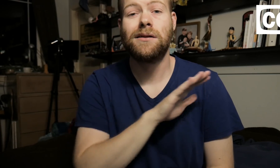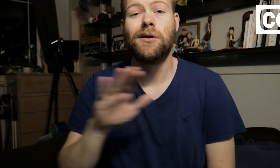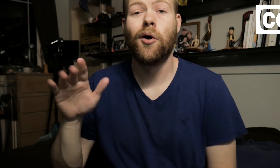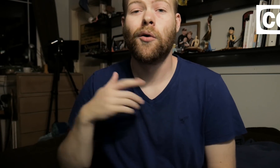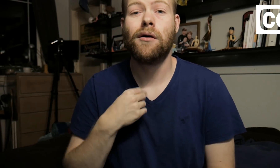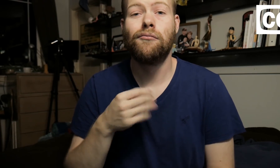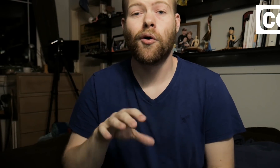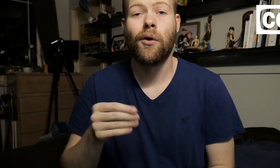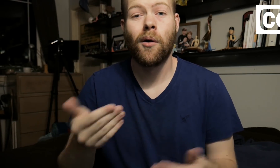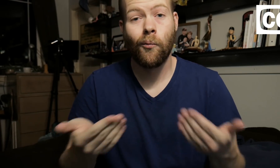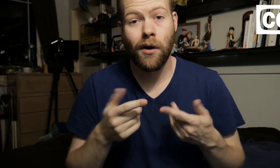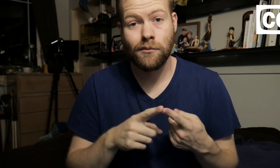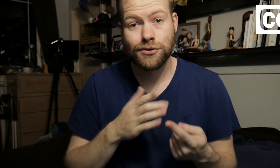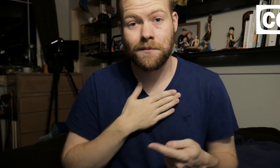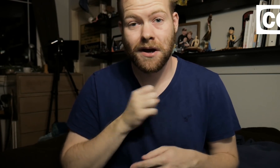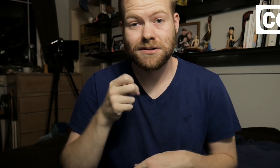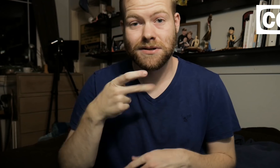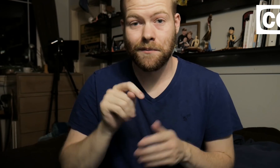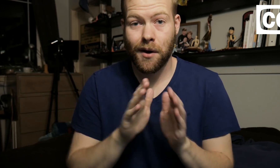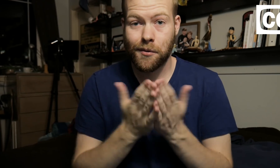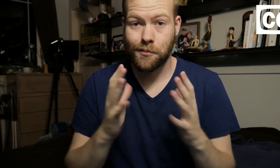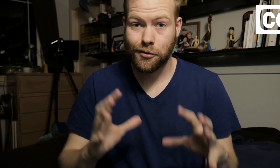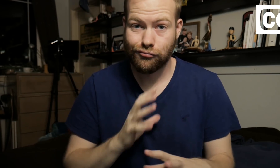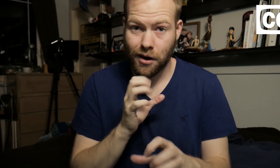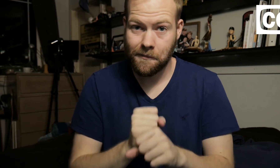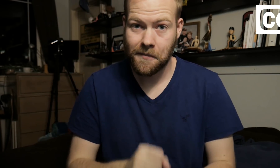Hello, I'm Rogan and welcome to my September books wrap up.